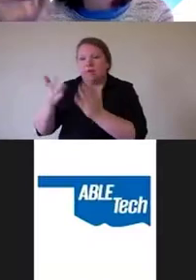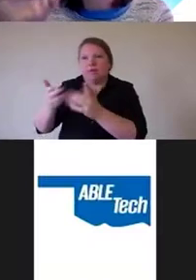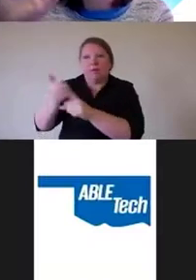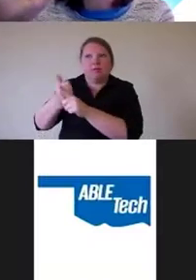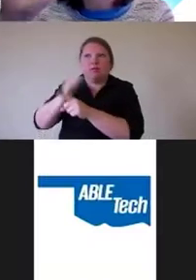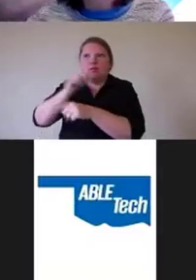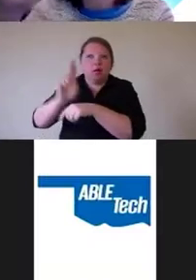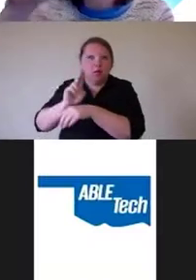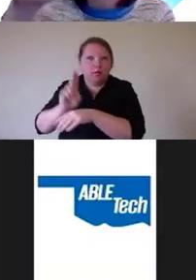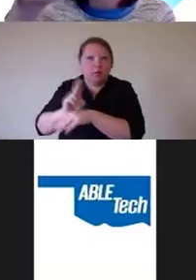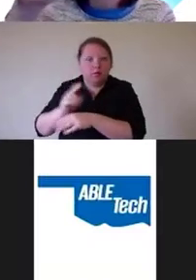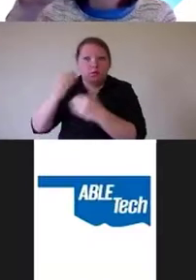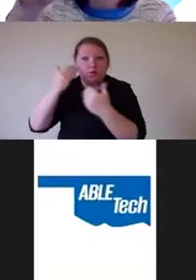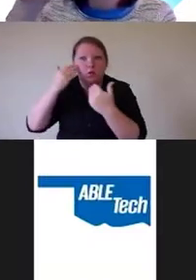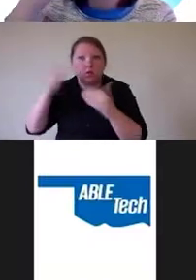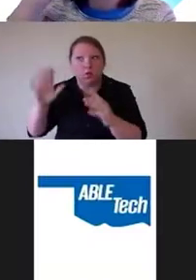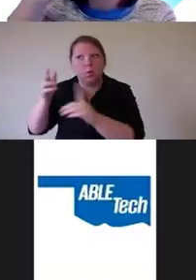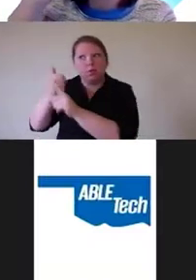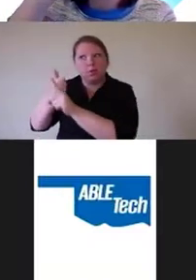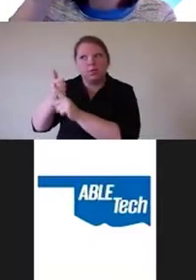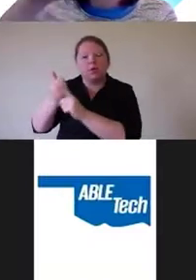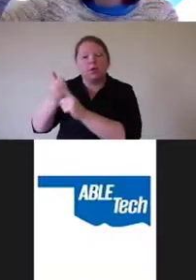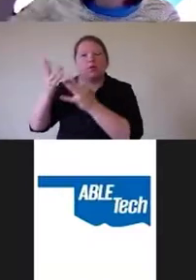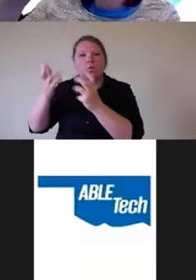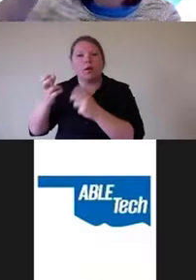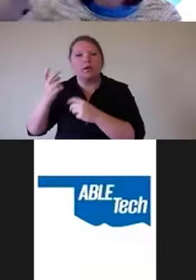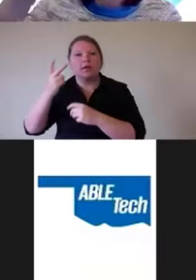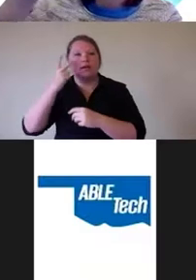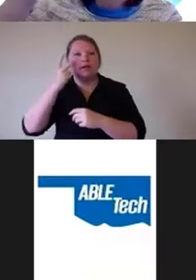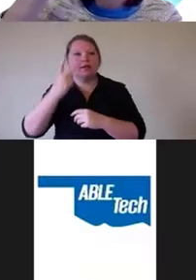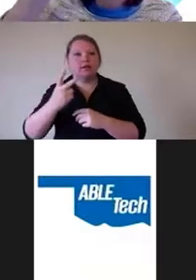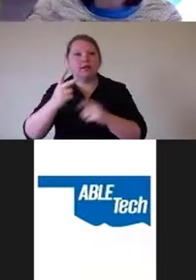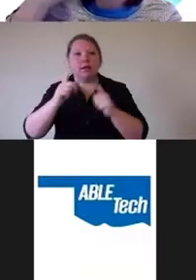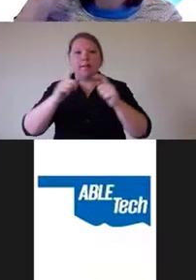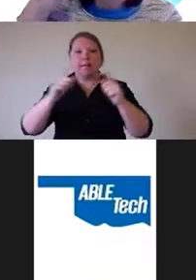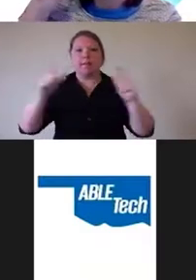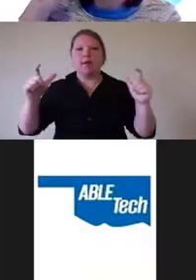want to see the big A so that they can press on